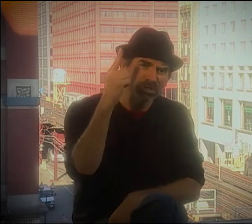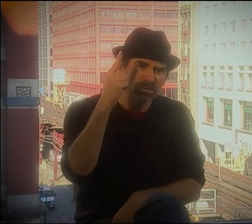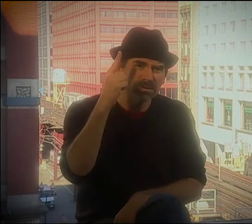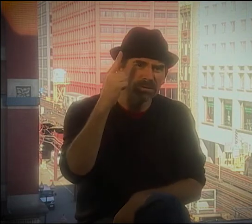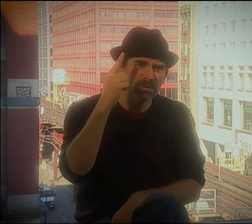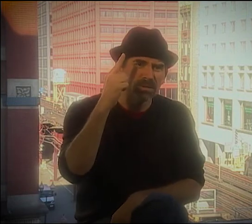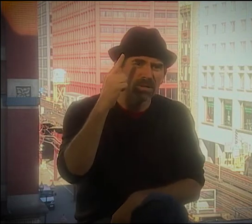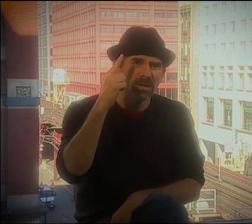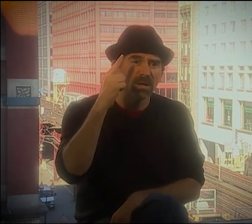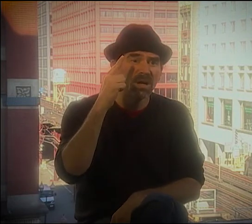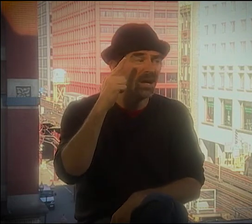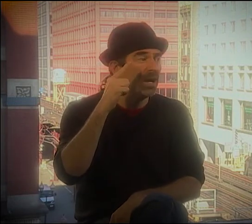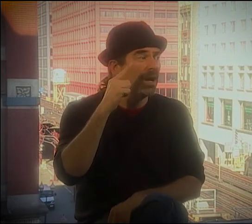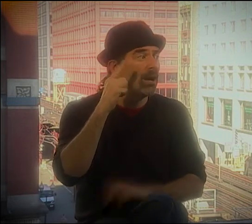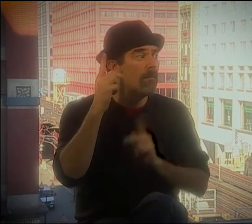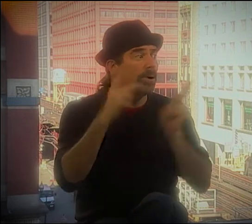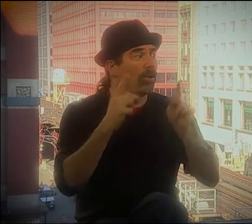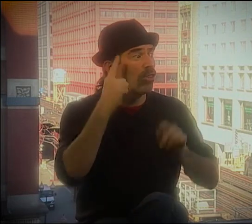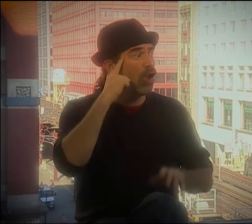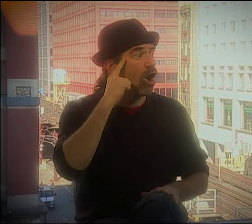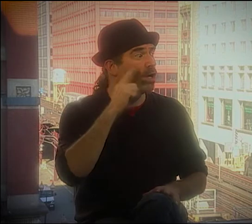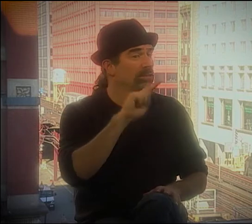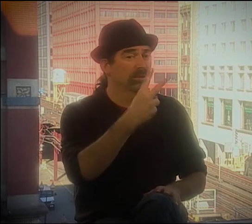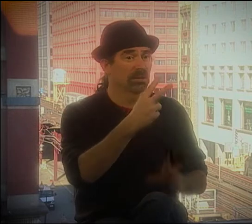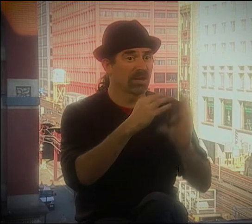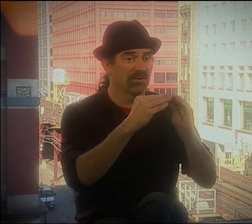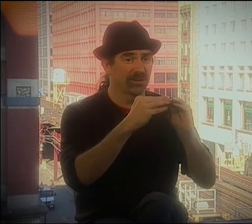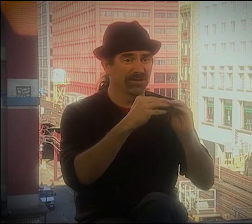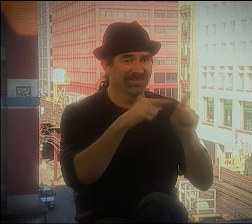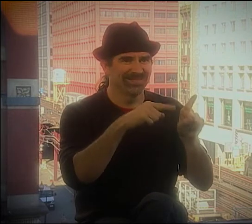LIT CONFERENCE. AND THIS WAS THE FIRST ONE.